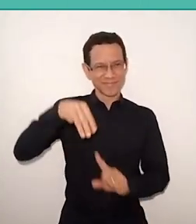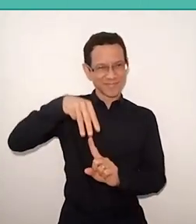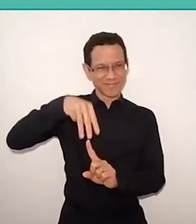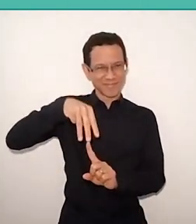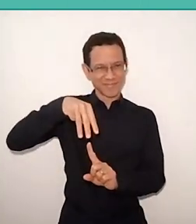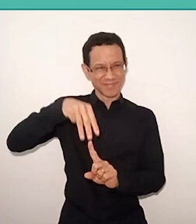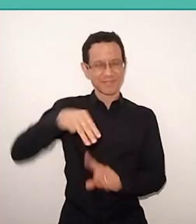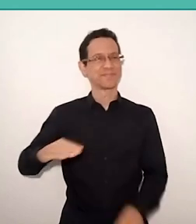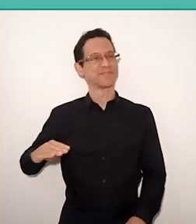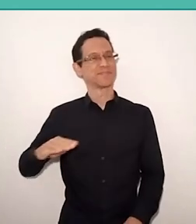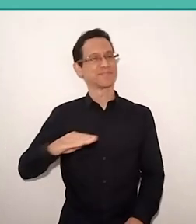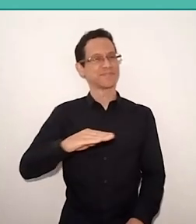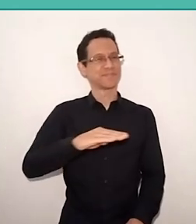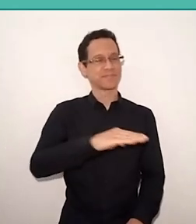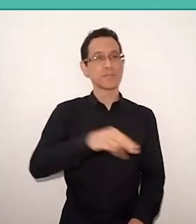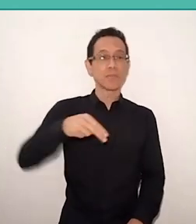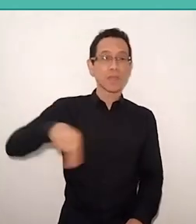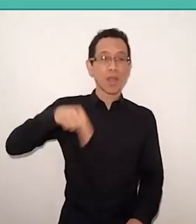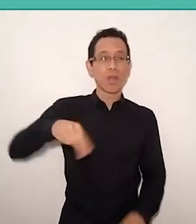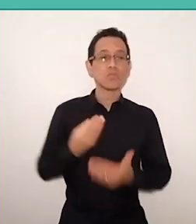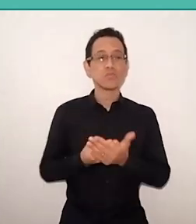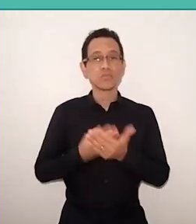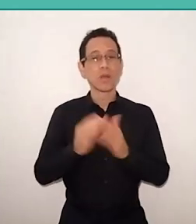my grandson, who was studying in a school that I enrolled him